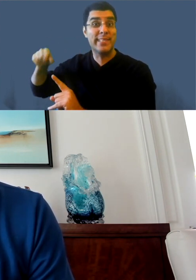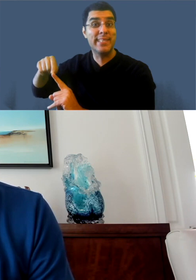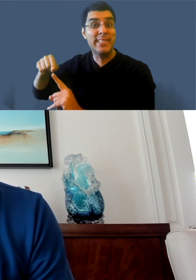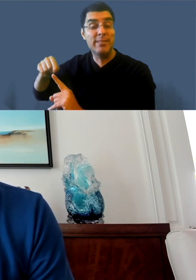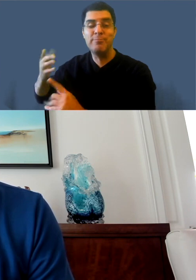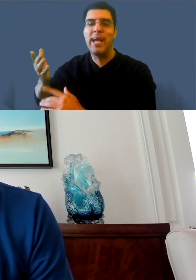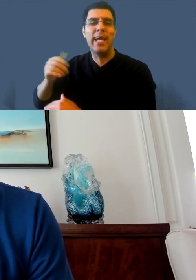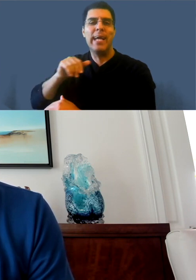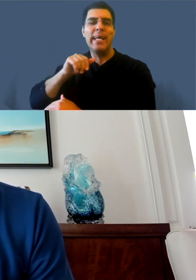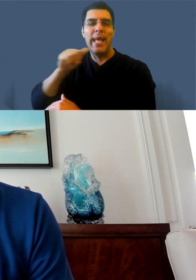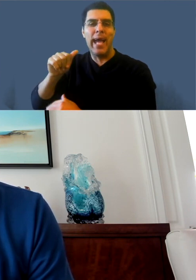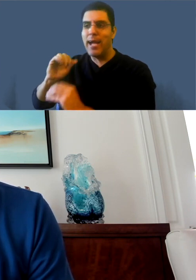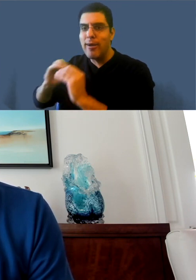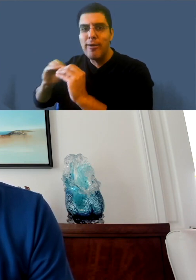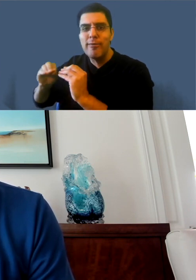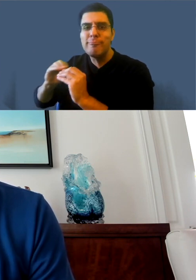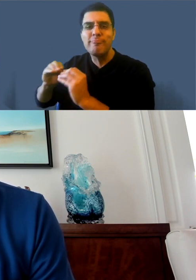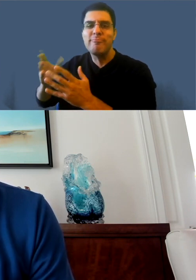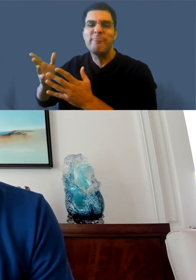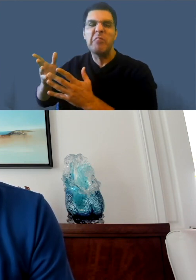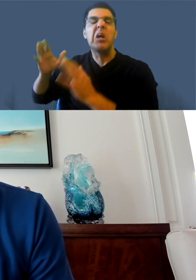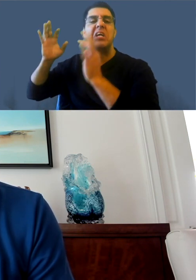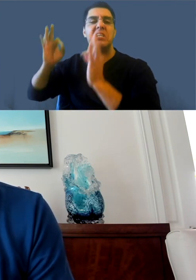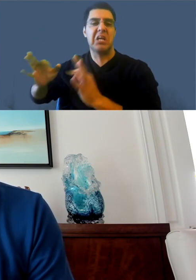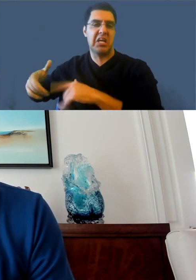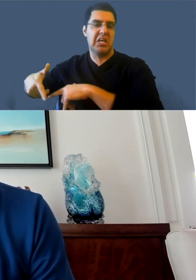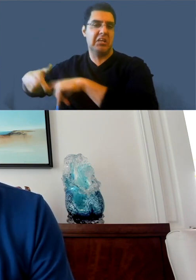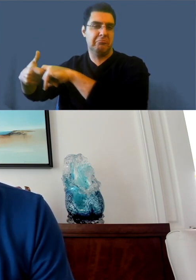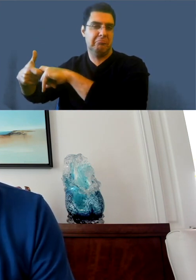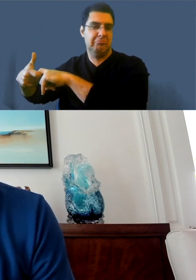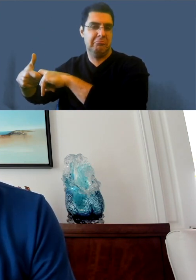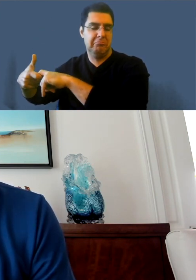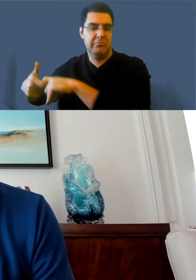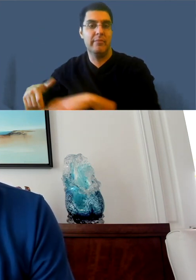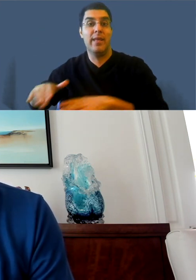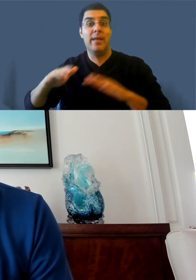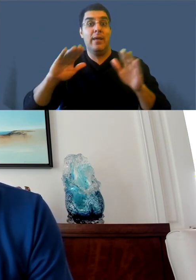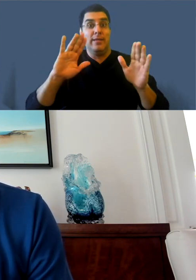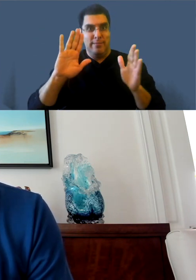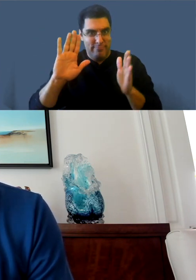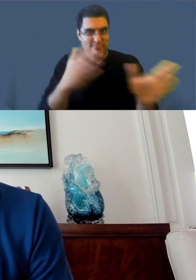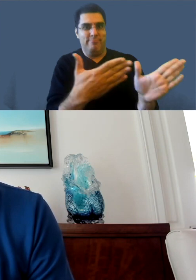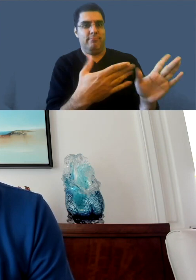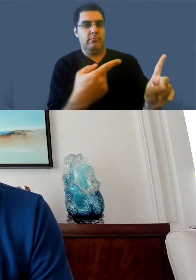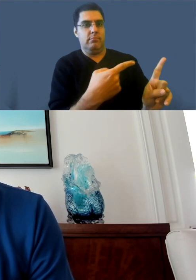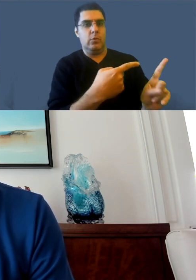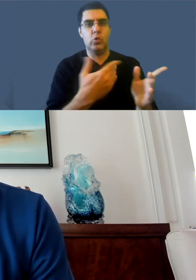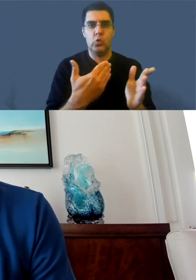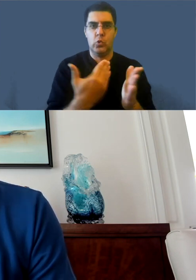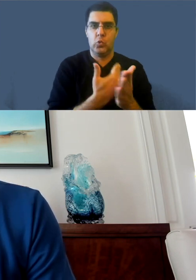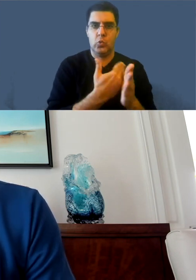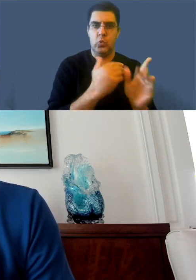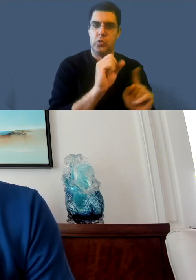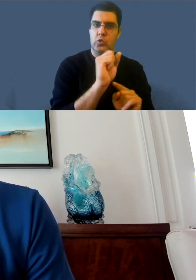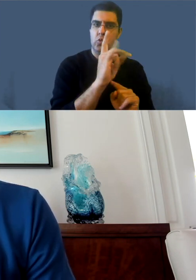that we were needed to figure out and I'll explain the logic of why we decided not to move it over.